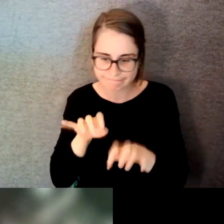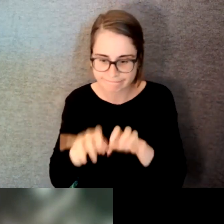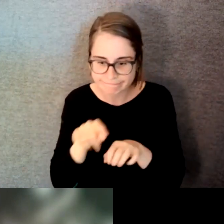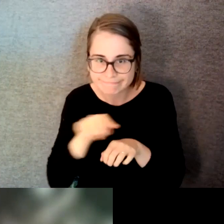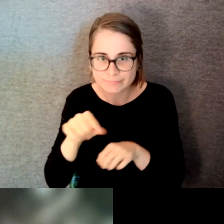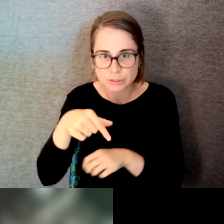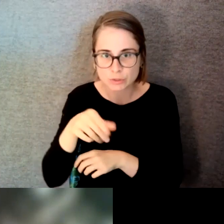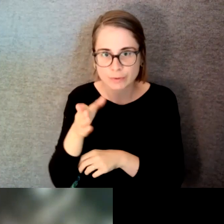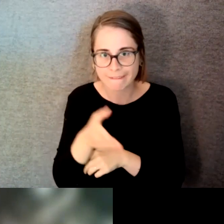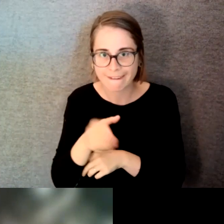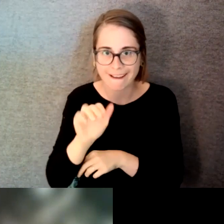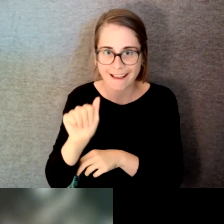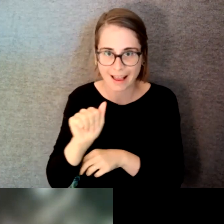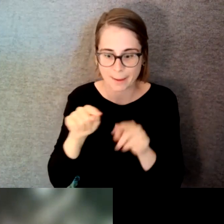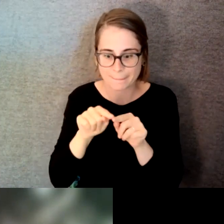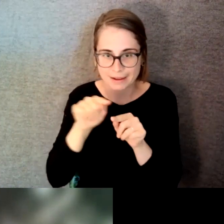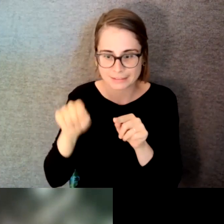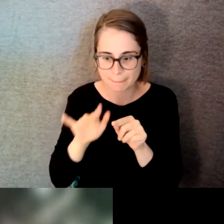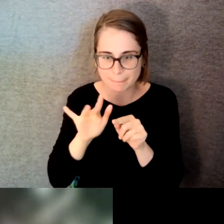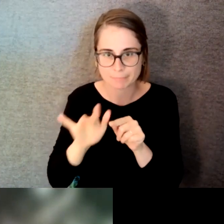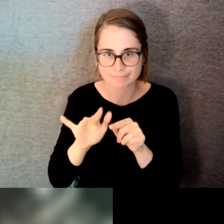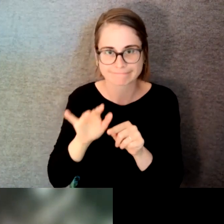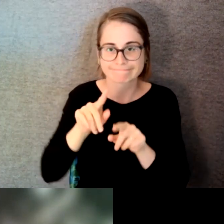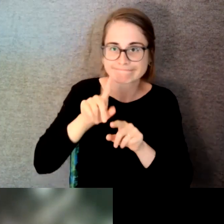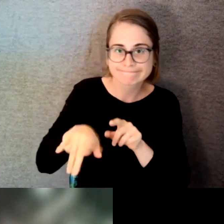the discussion we'll make every effort to address all of your comments and questions